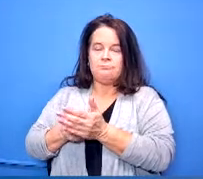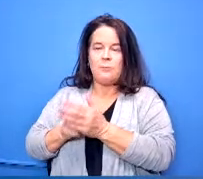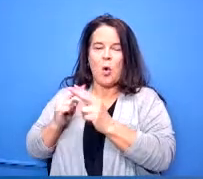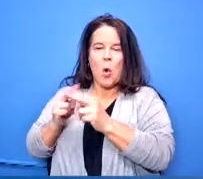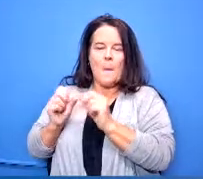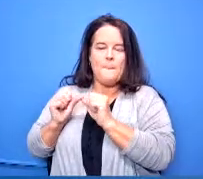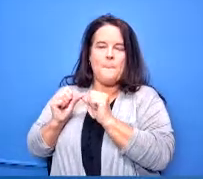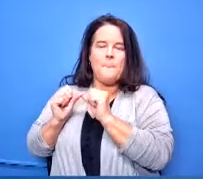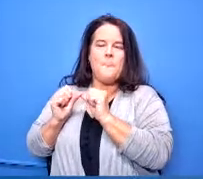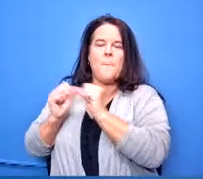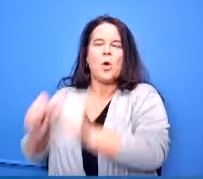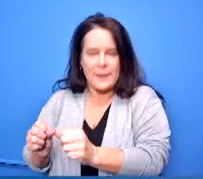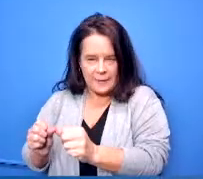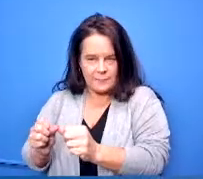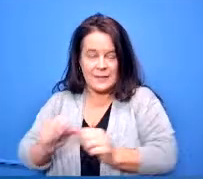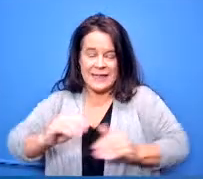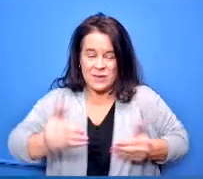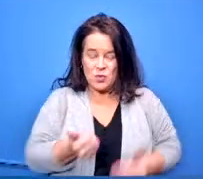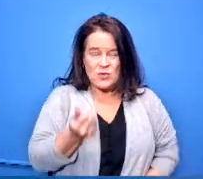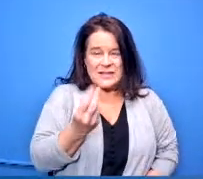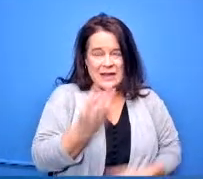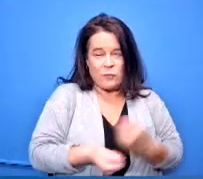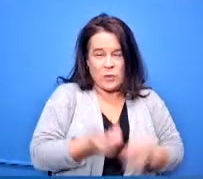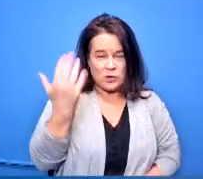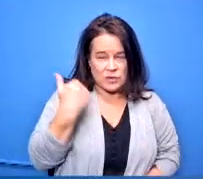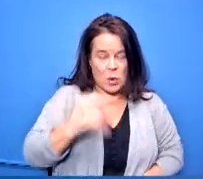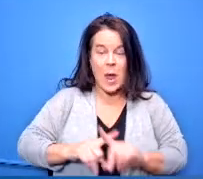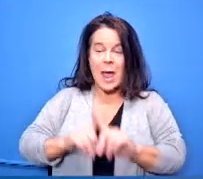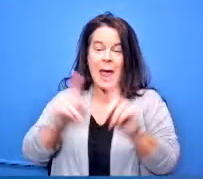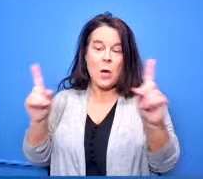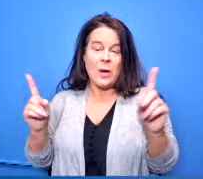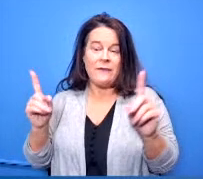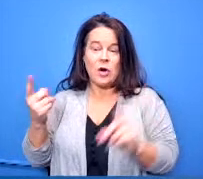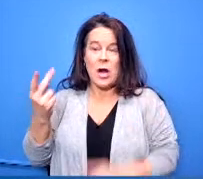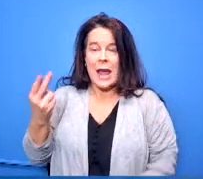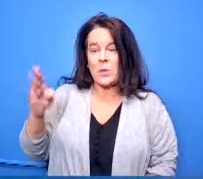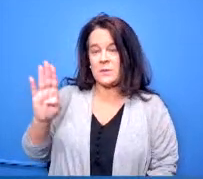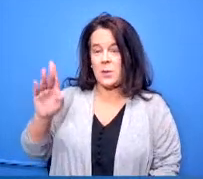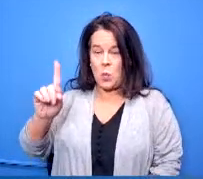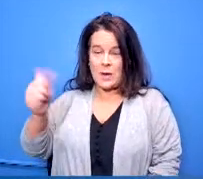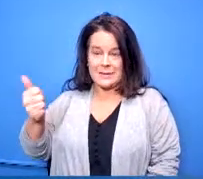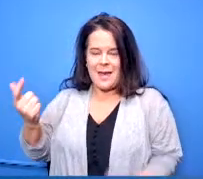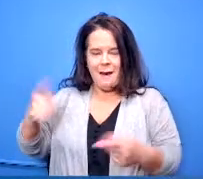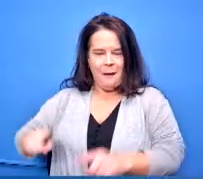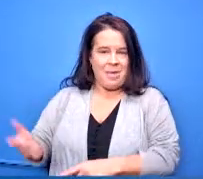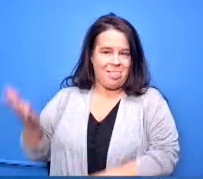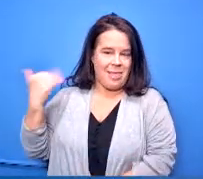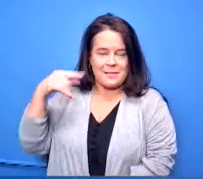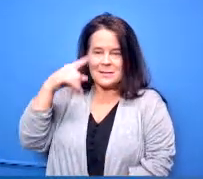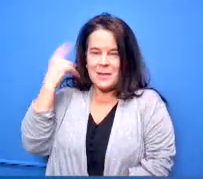introduced several years ago however house bill 110 which occurred last summer did result in a